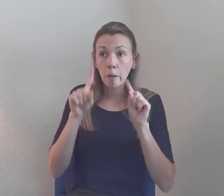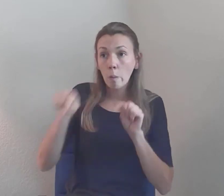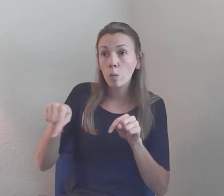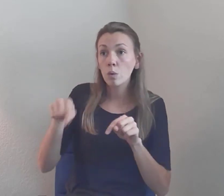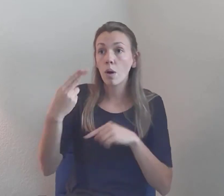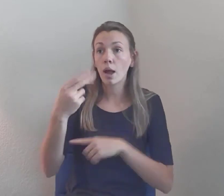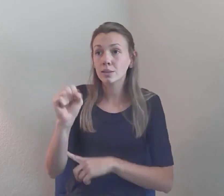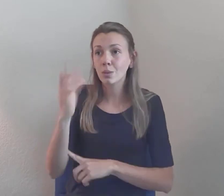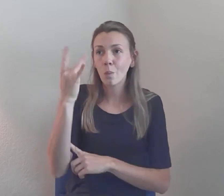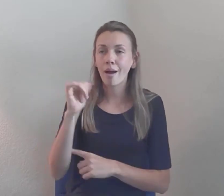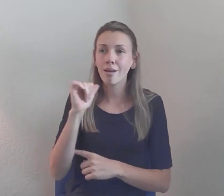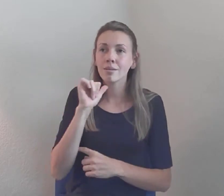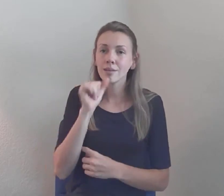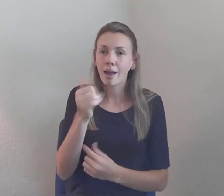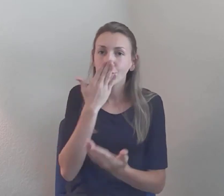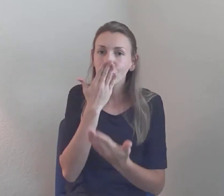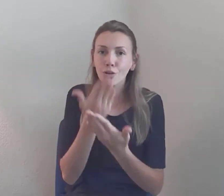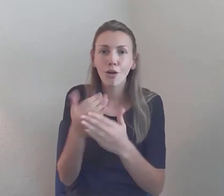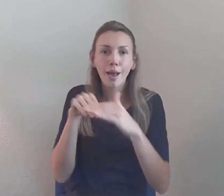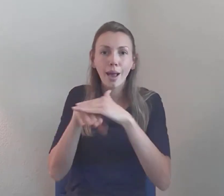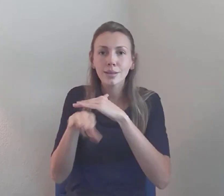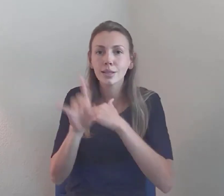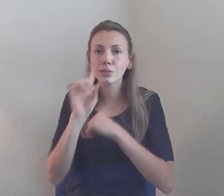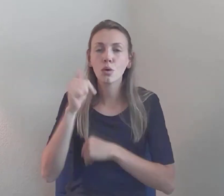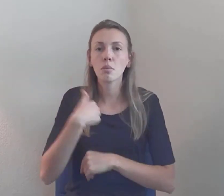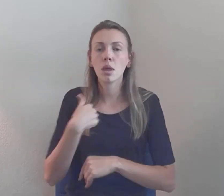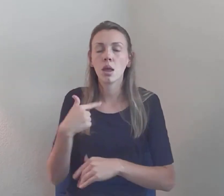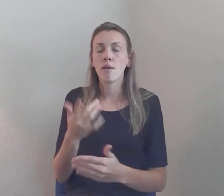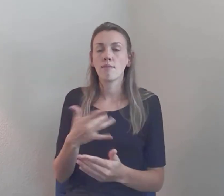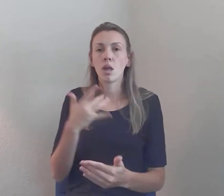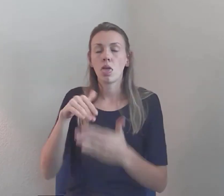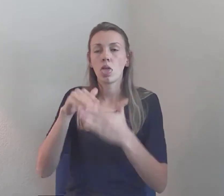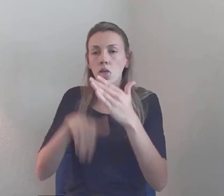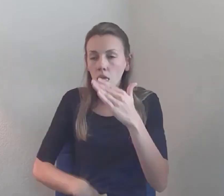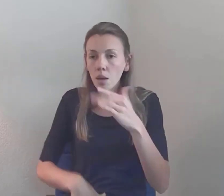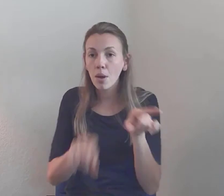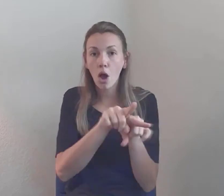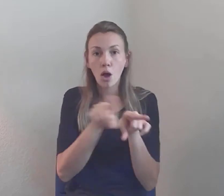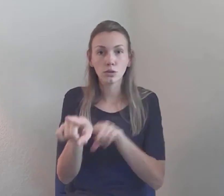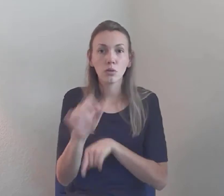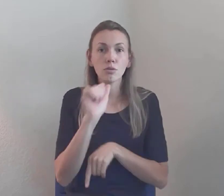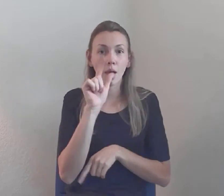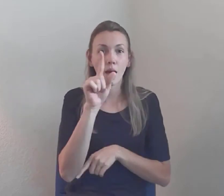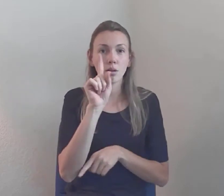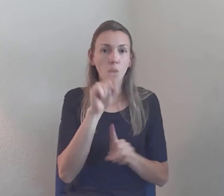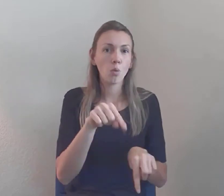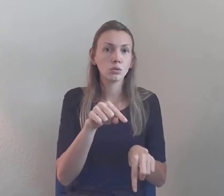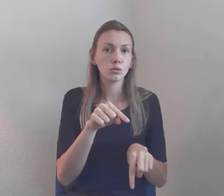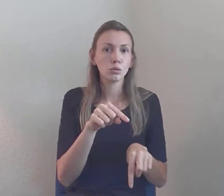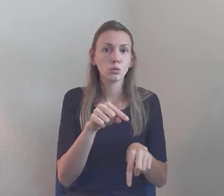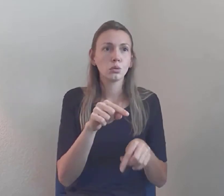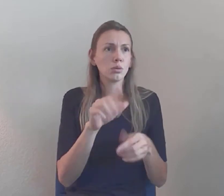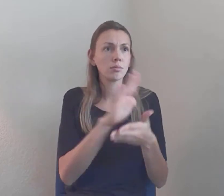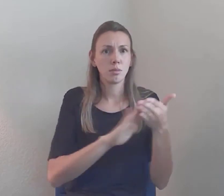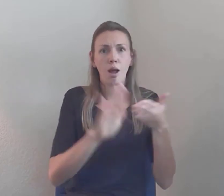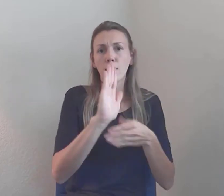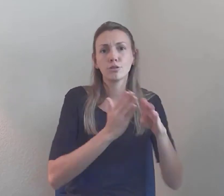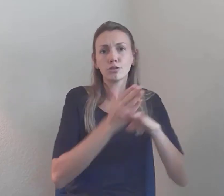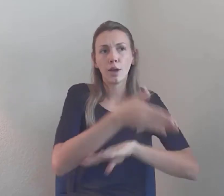same reason... Spoiler alert, after a lot of advocacy, I got to both... I talk about the opportunities I had to help close